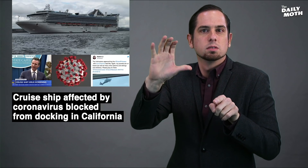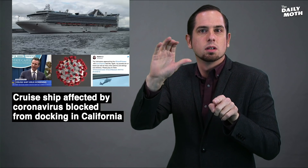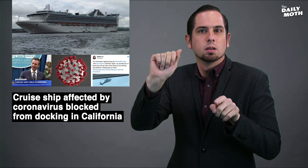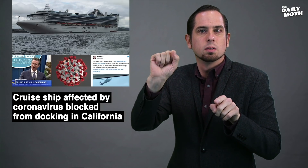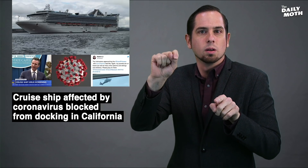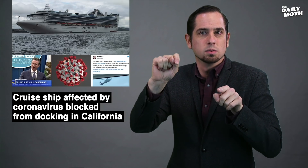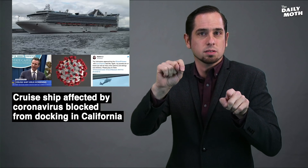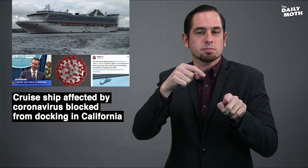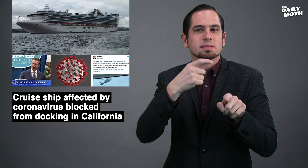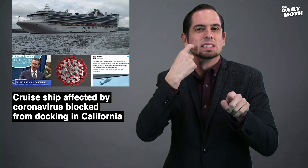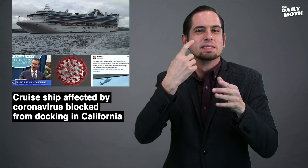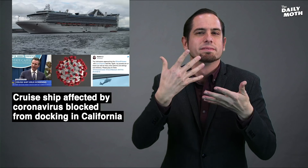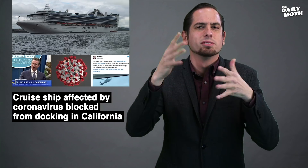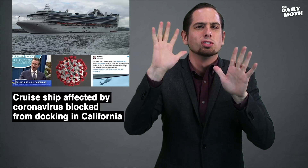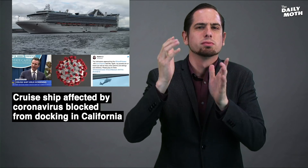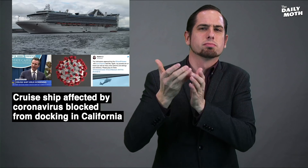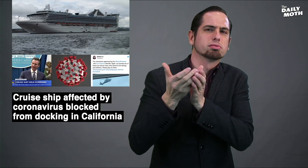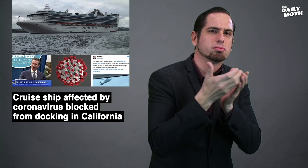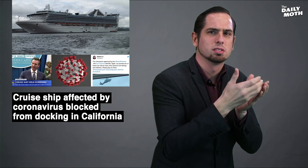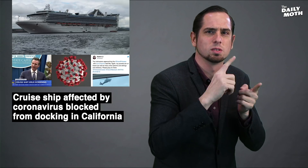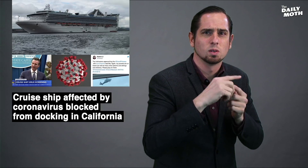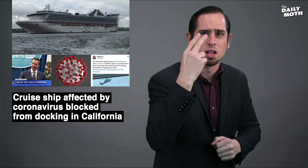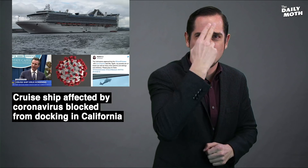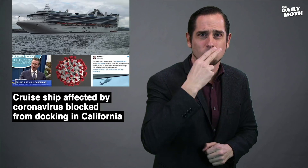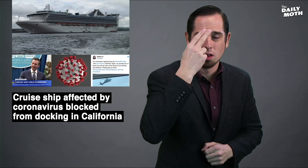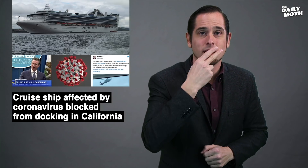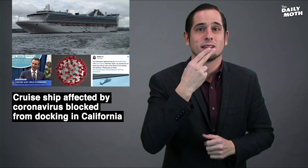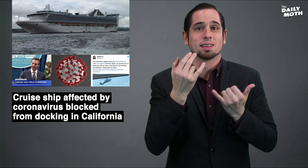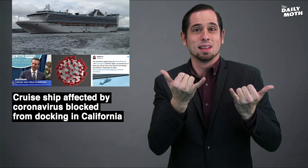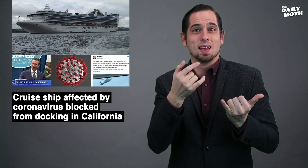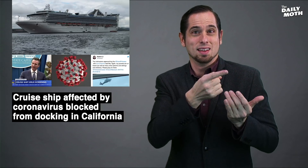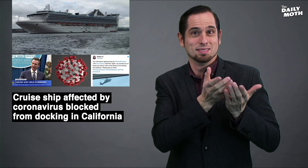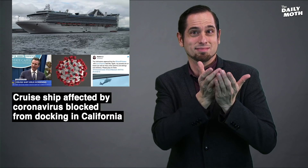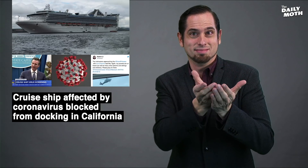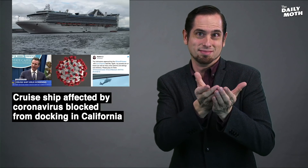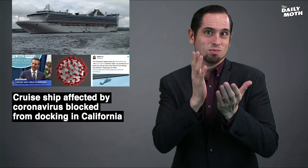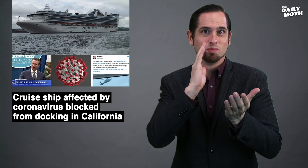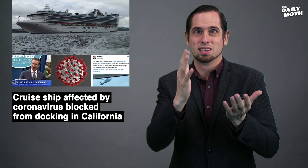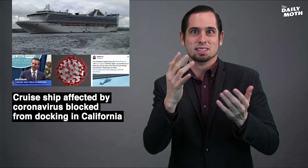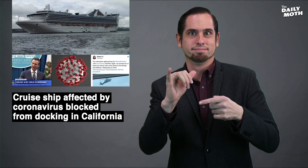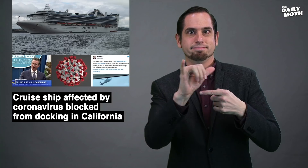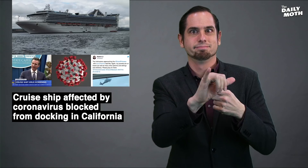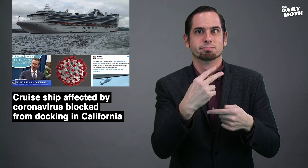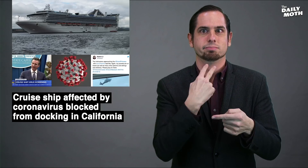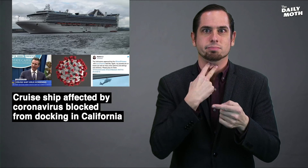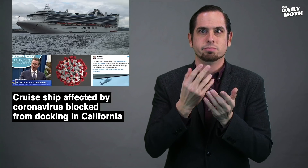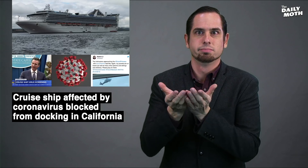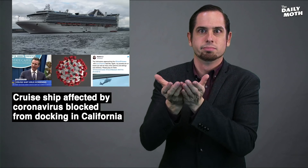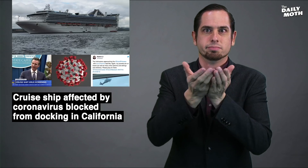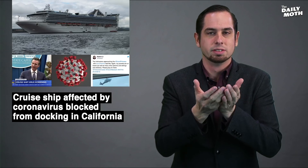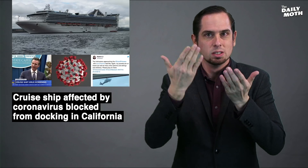coast after completing a voyage to Hawaii and will be stranded